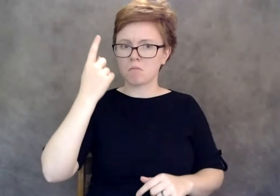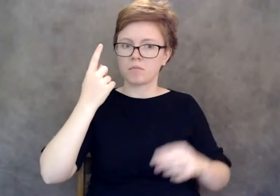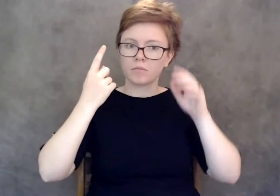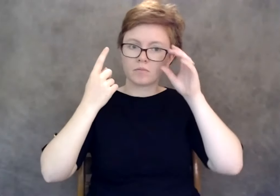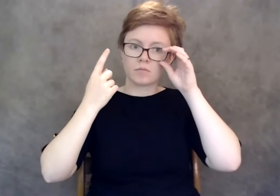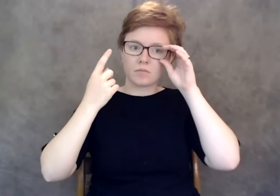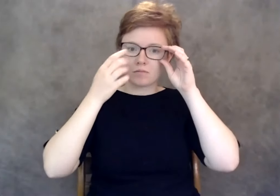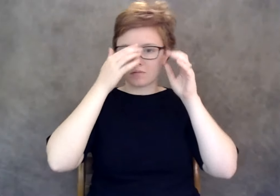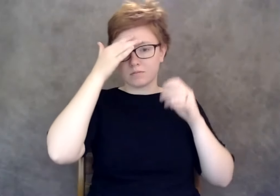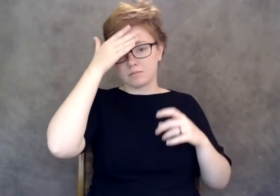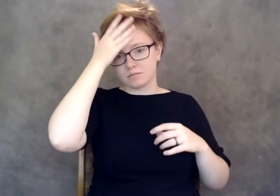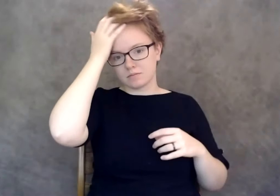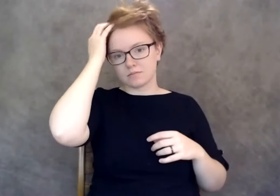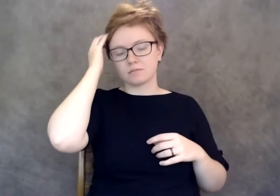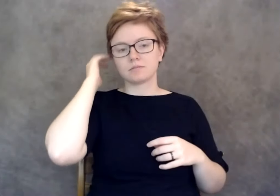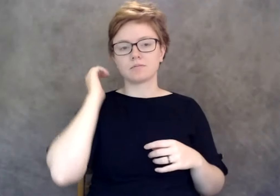this is the beauty of the ADA